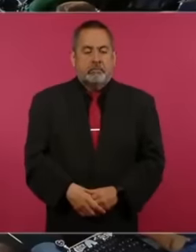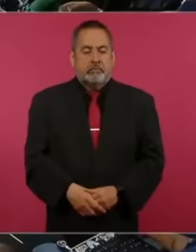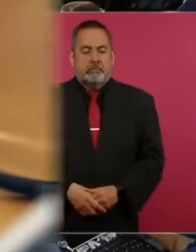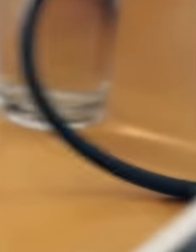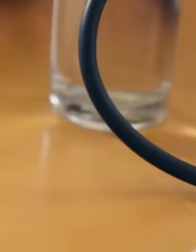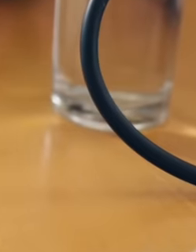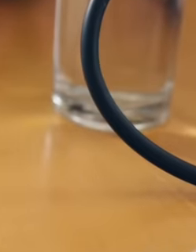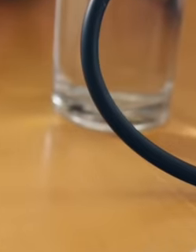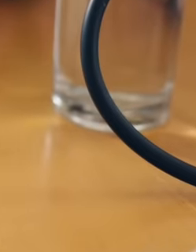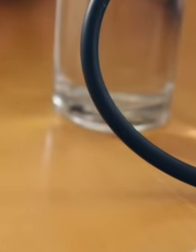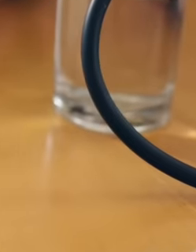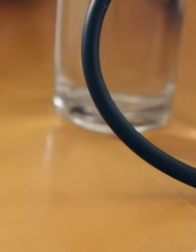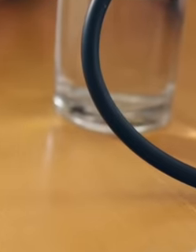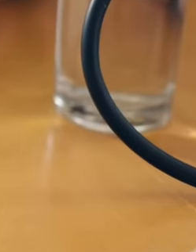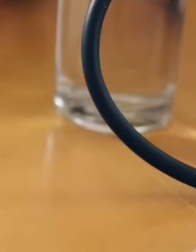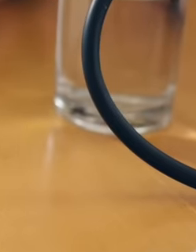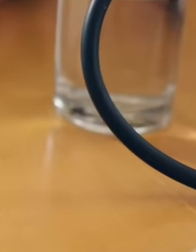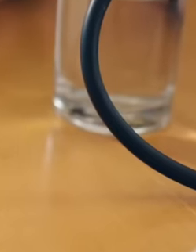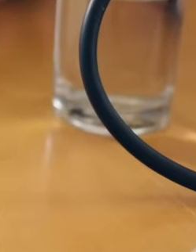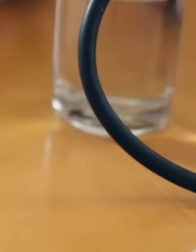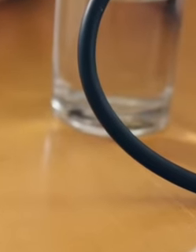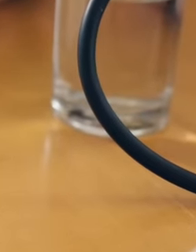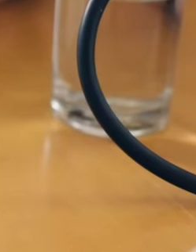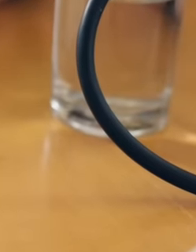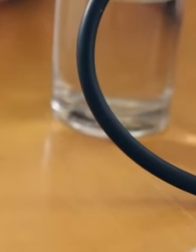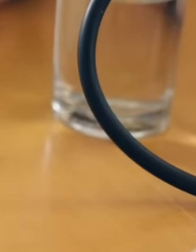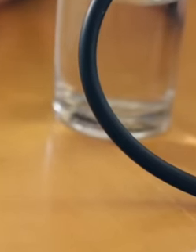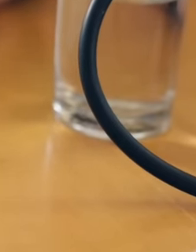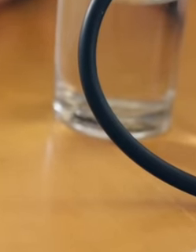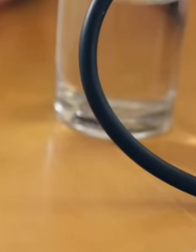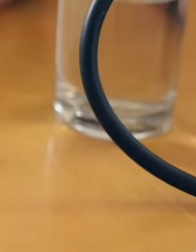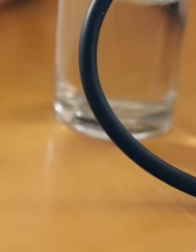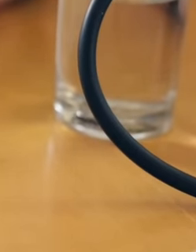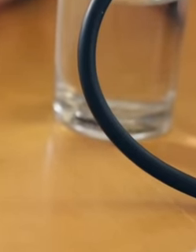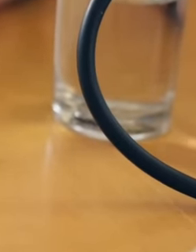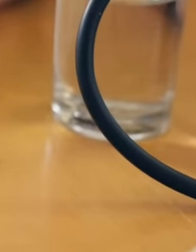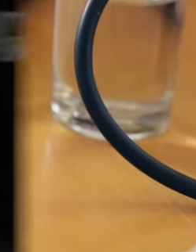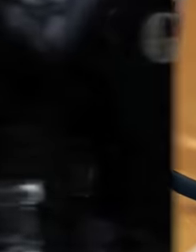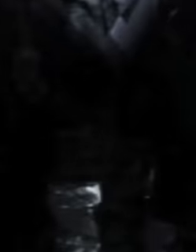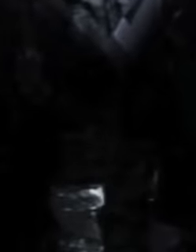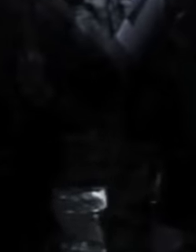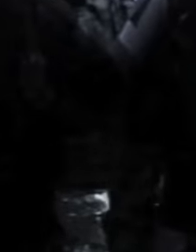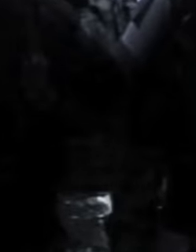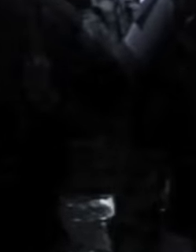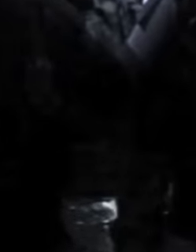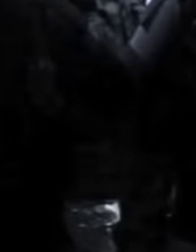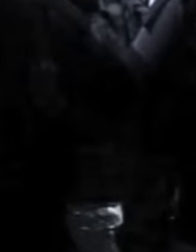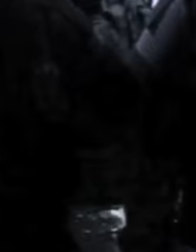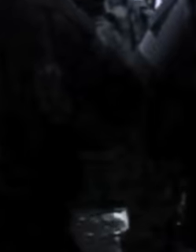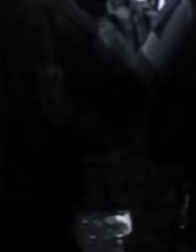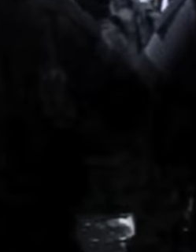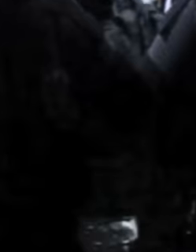In this letter they requested immediate help to rescue the former president. from Ecuador Jorge glass,